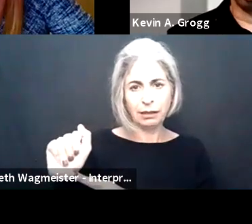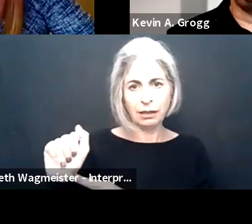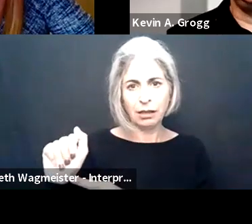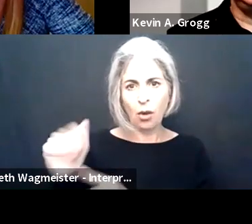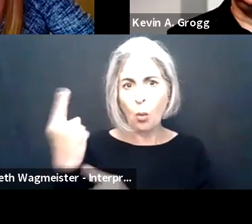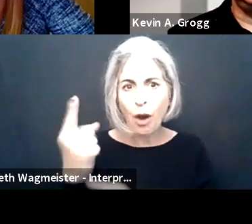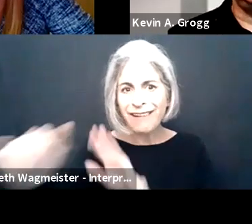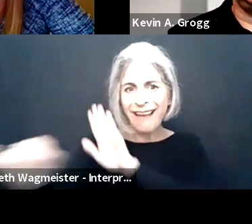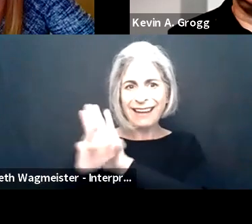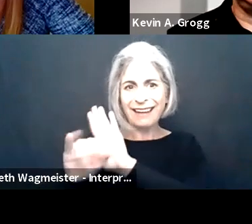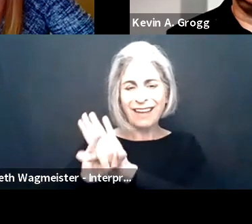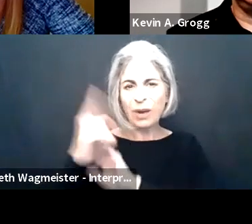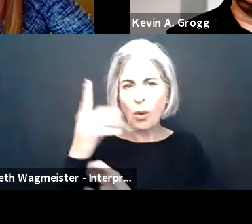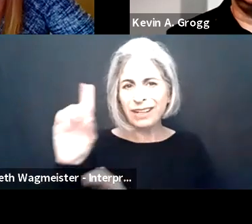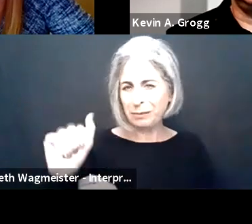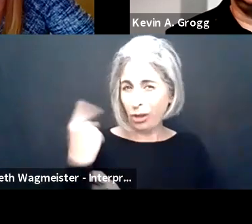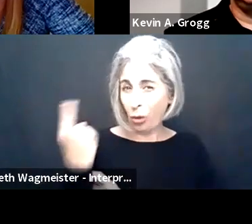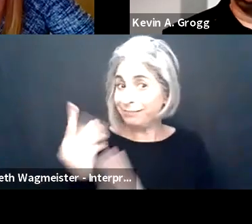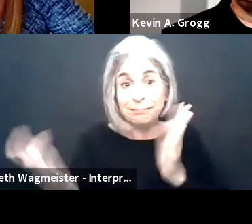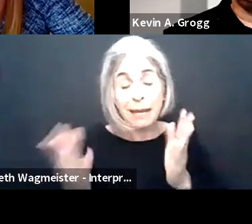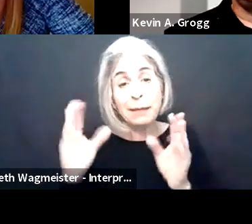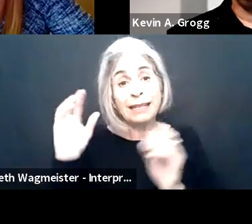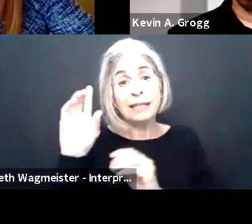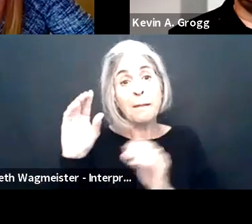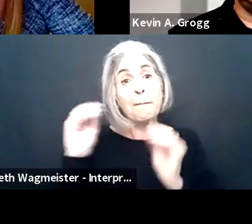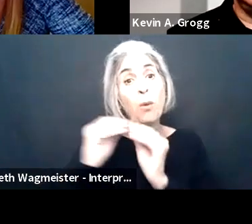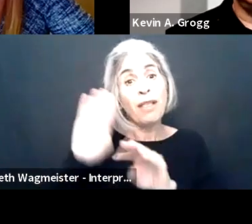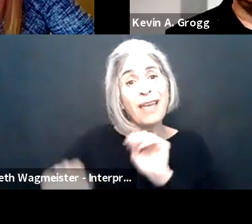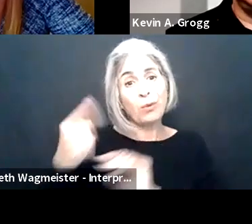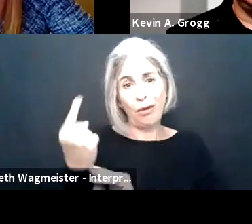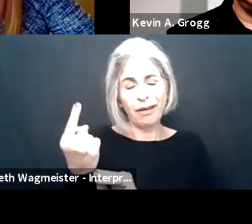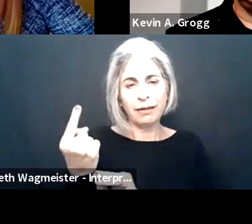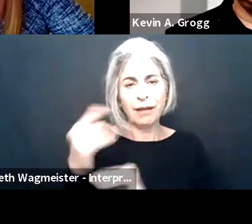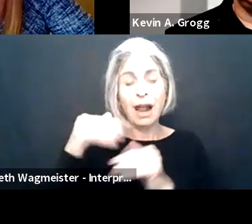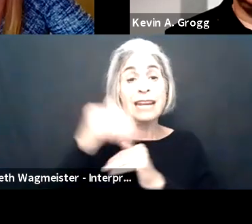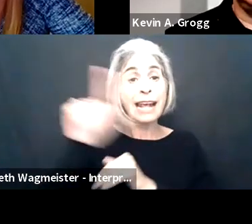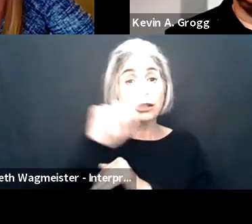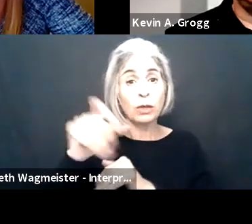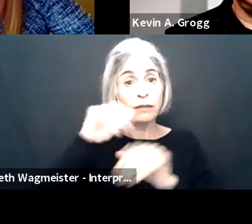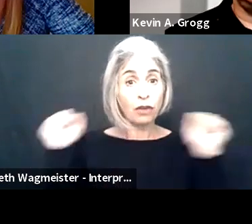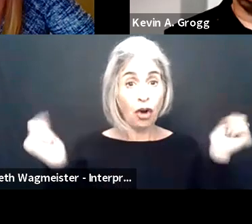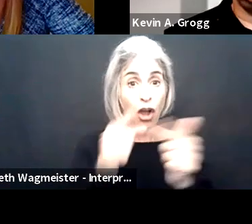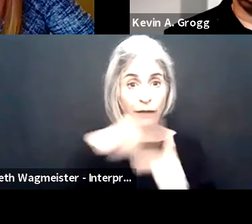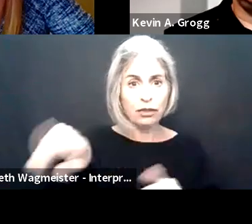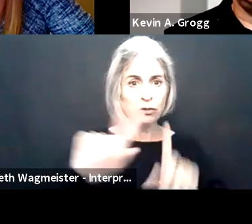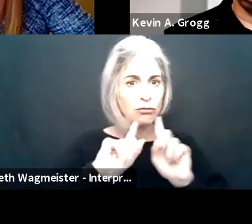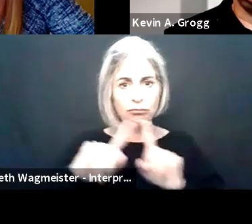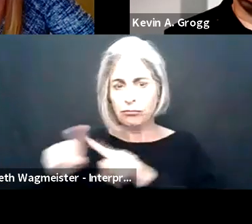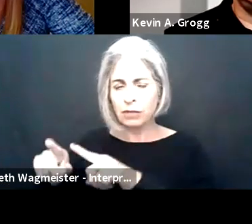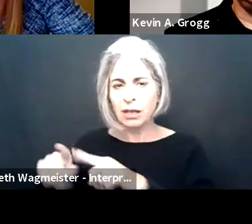disabilities may not only have one type disability identity. of disability, right, or one type of And I'm going to go into my next